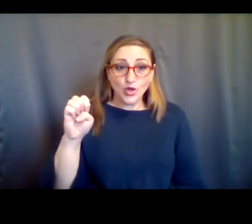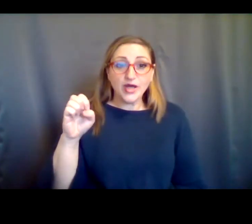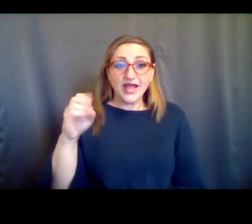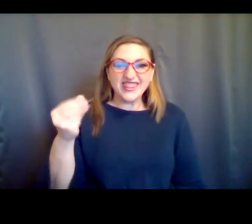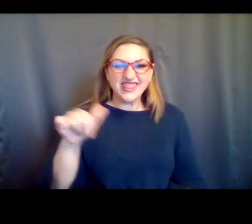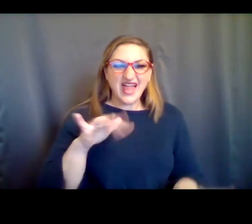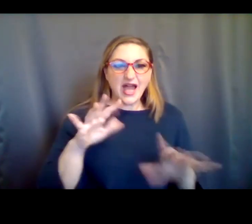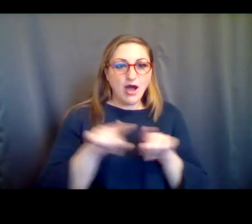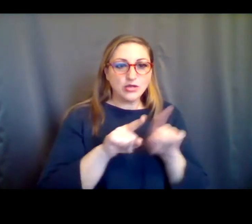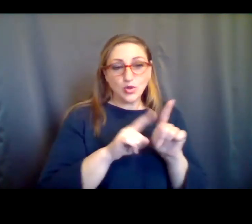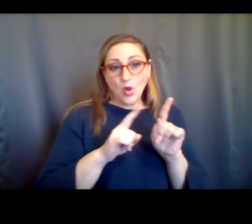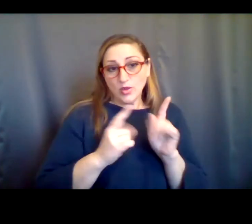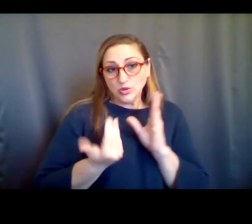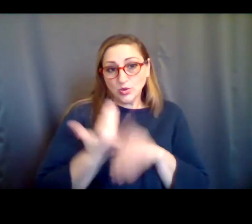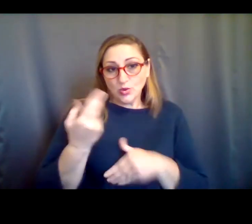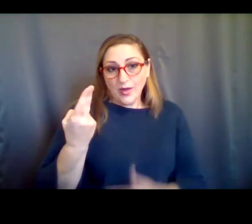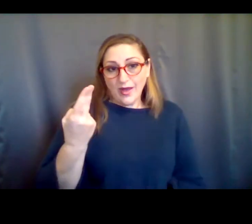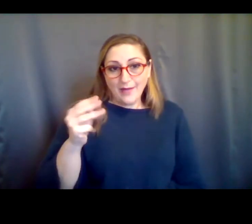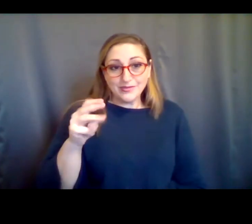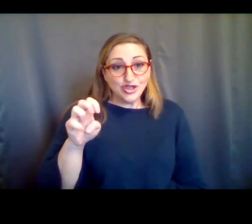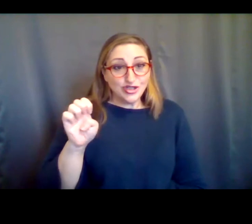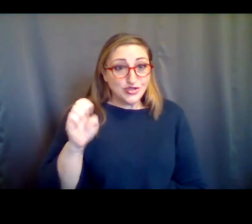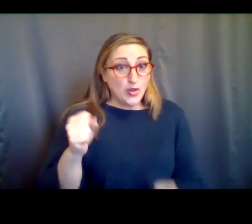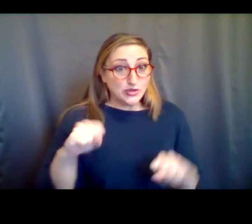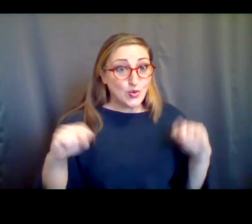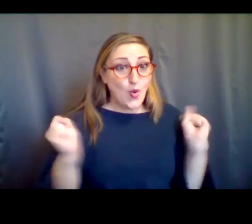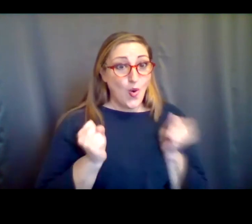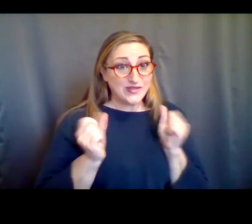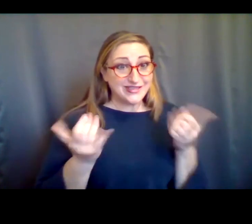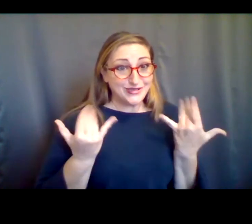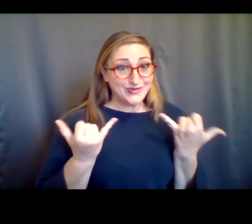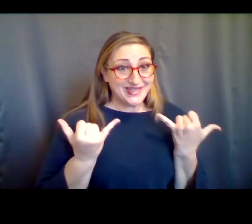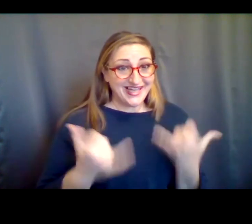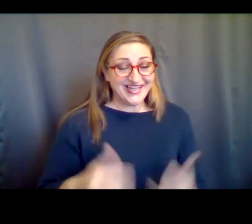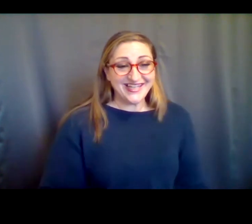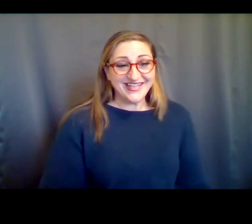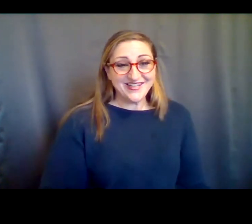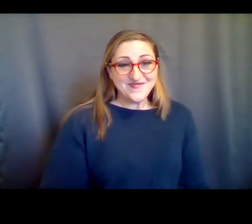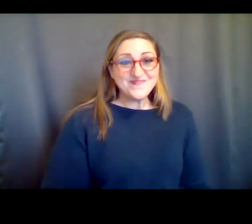also known as [indiscernible] County New Hampshire, so I'm very chilly today. So just a little